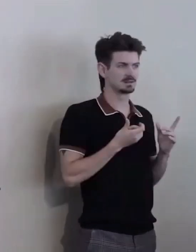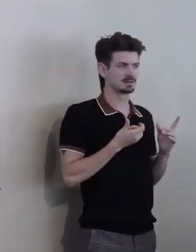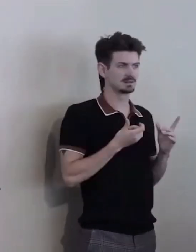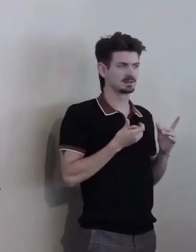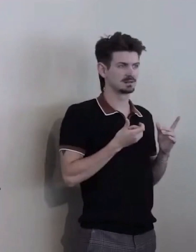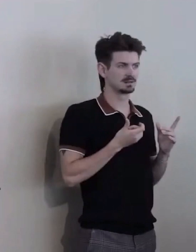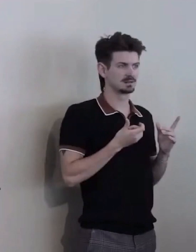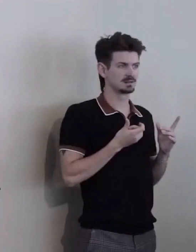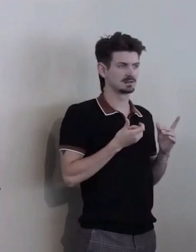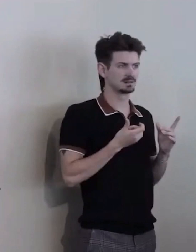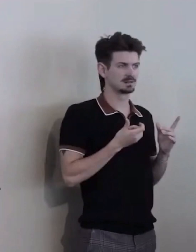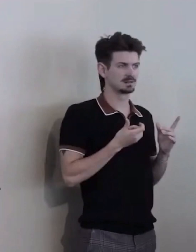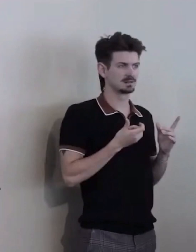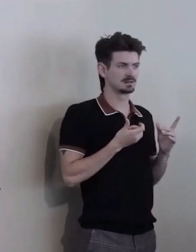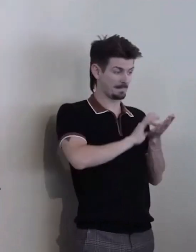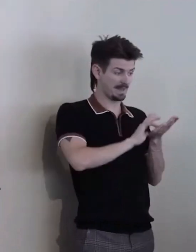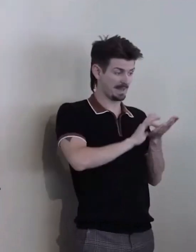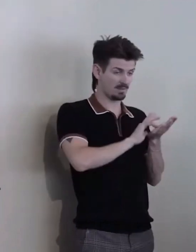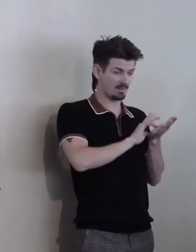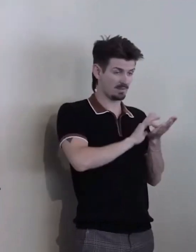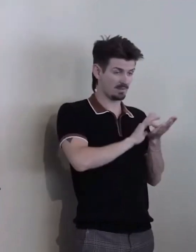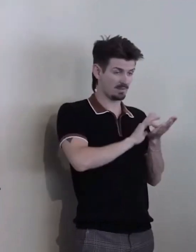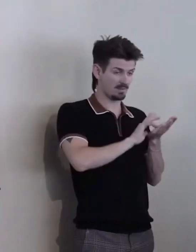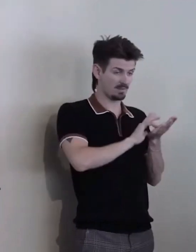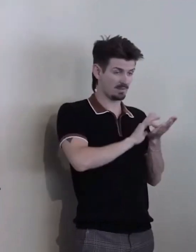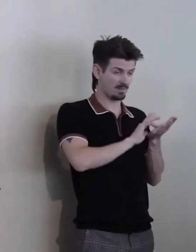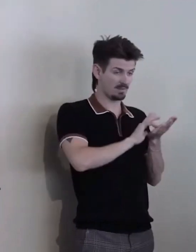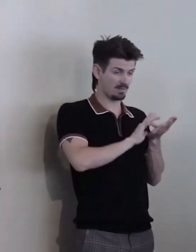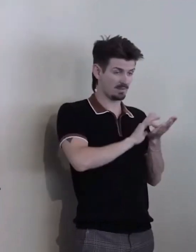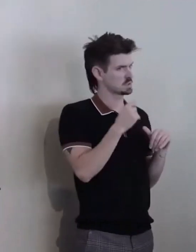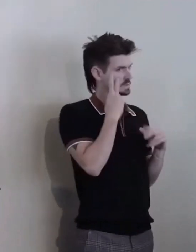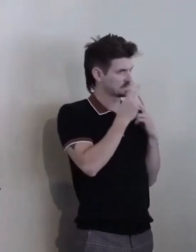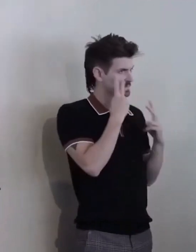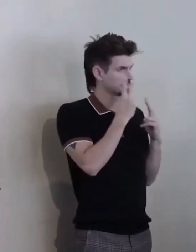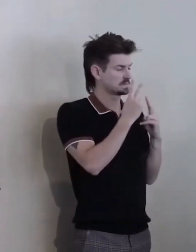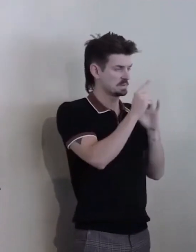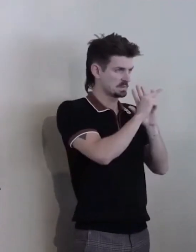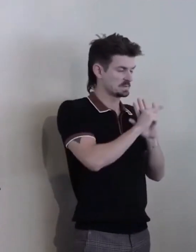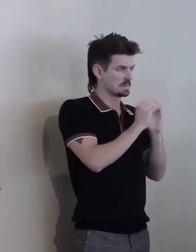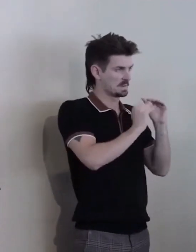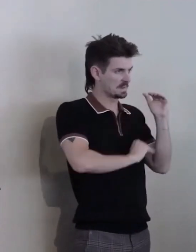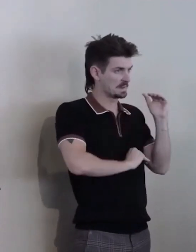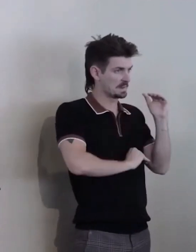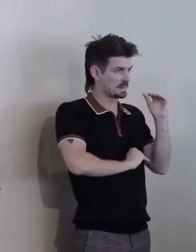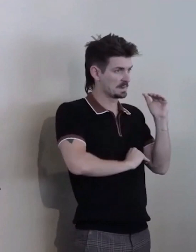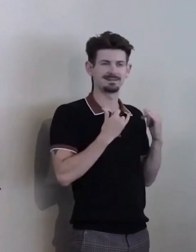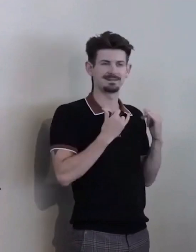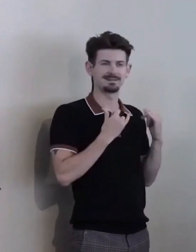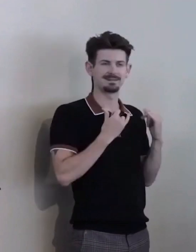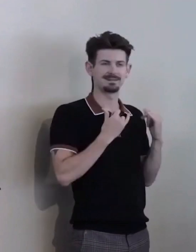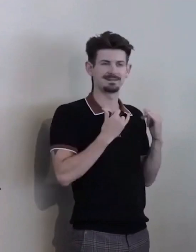Ahh... But we're in a position now to check that, we're in a position to chart a different course.